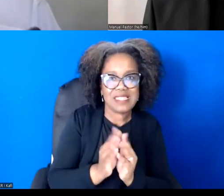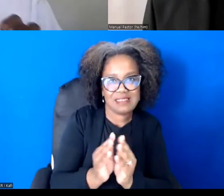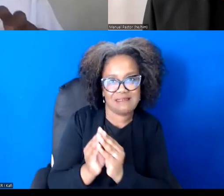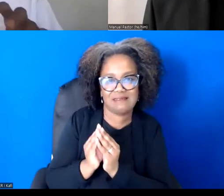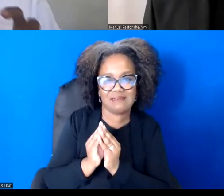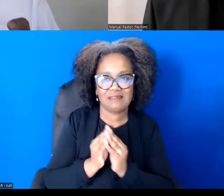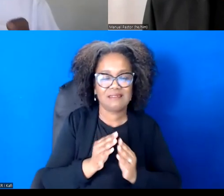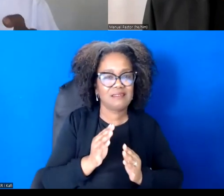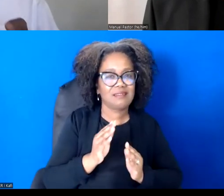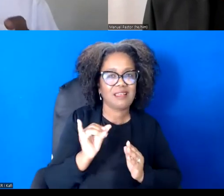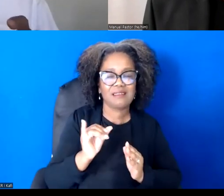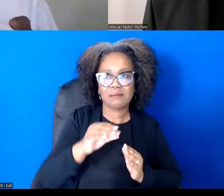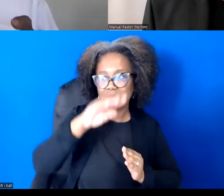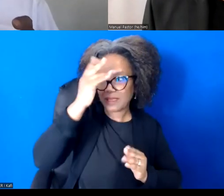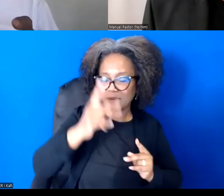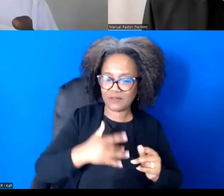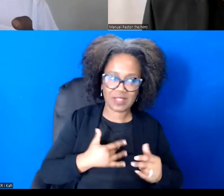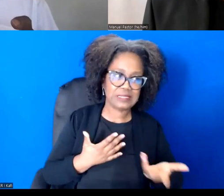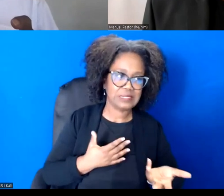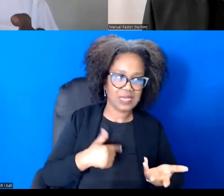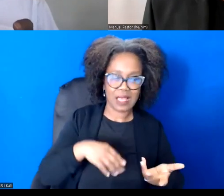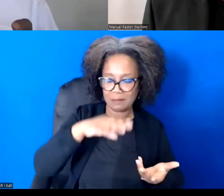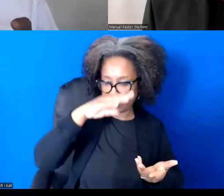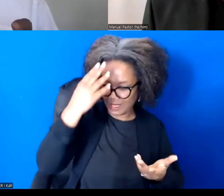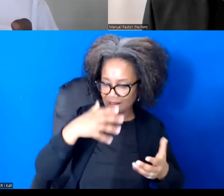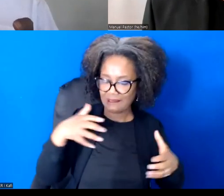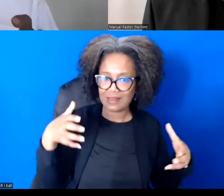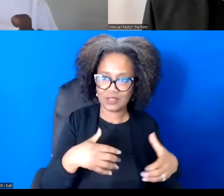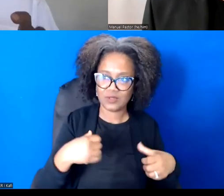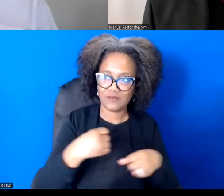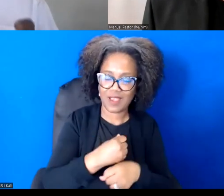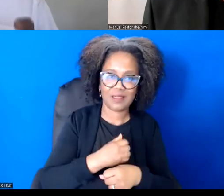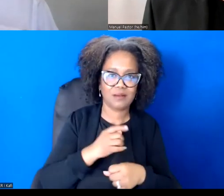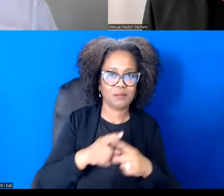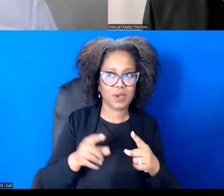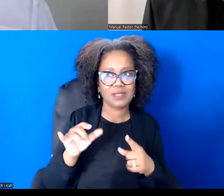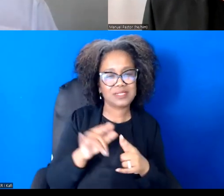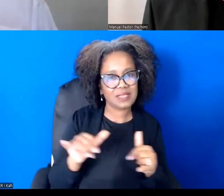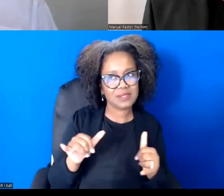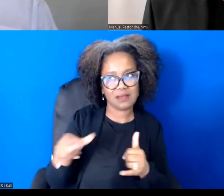And so we we get into a concept that, if not for my group to win.